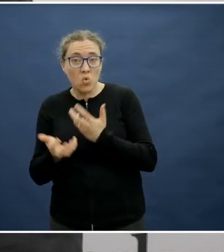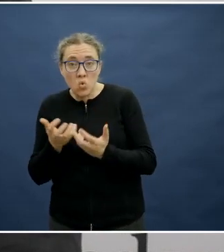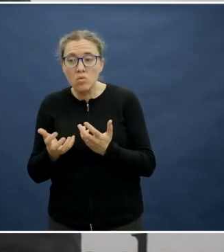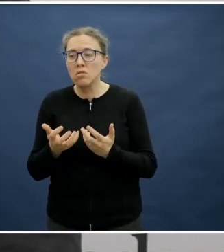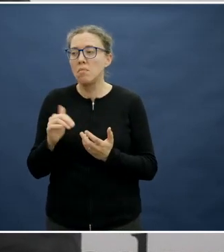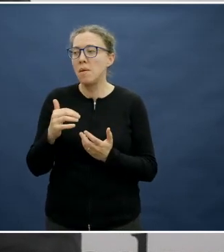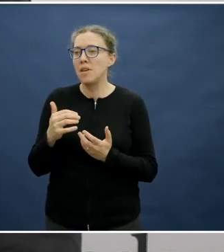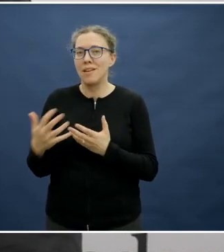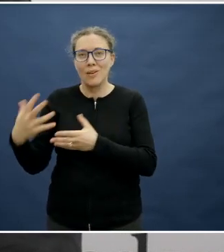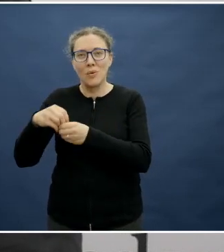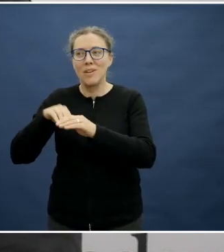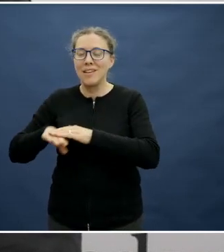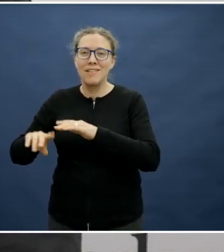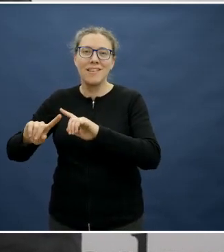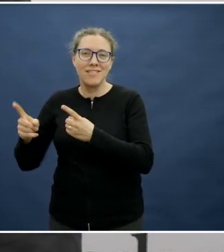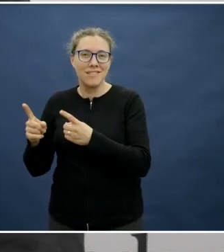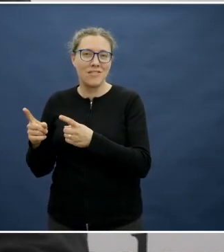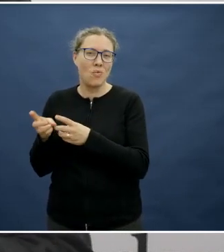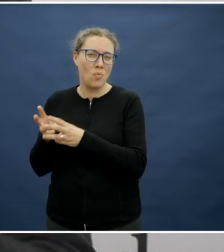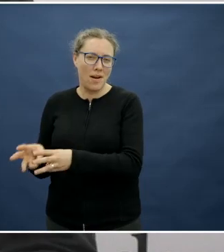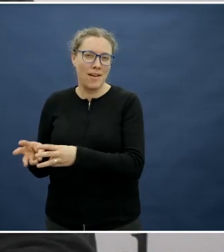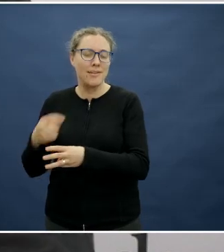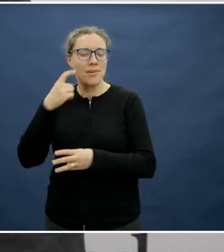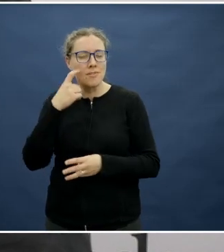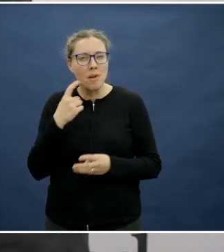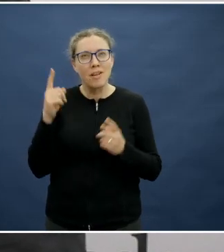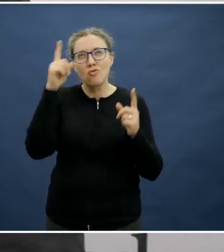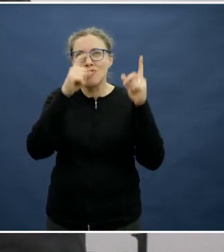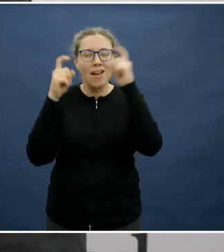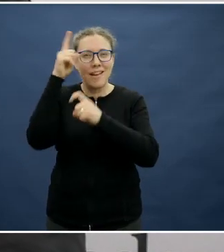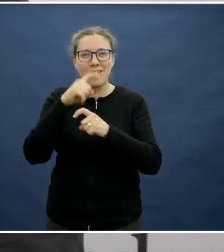So constantly introduce foods in as many different ways and try to create a positive food culture as much as you can.